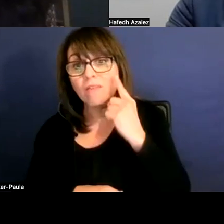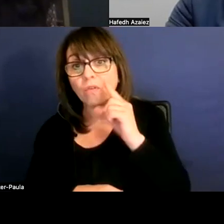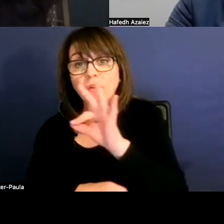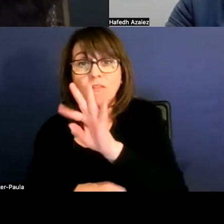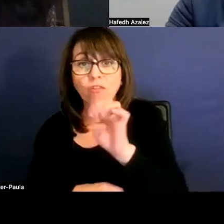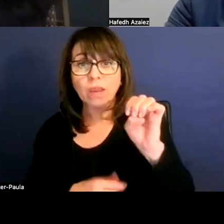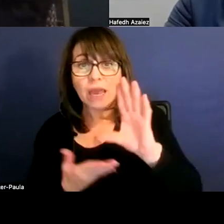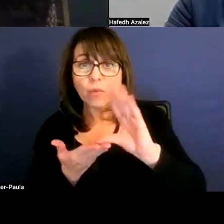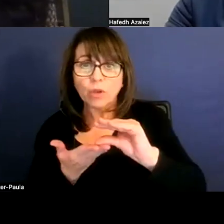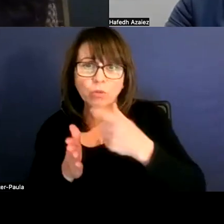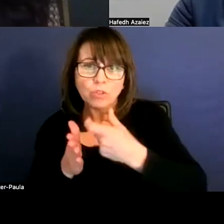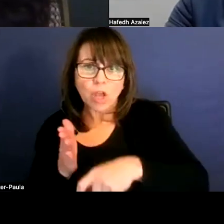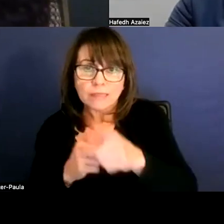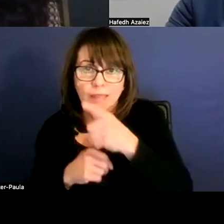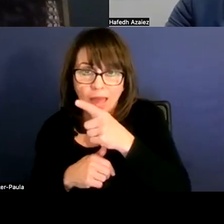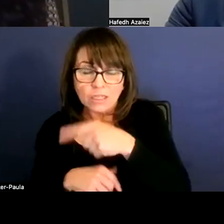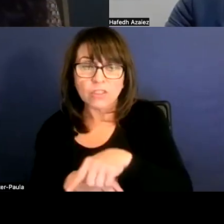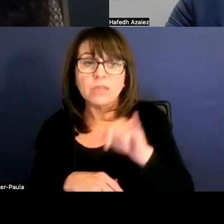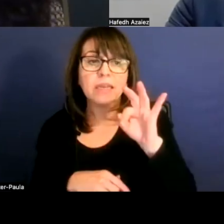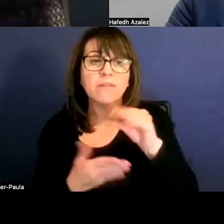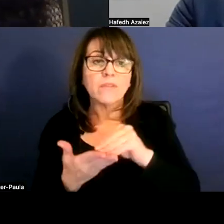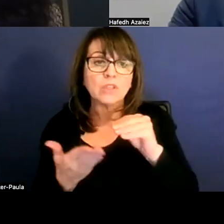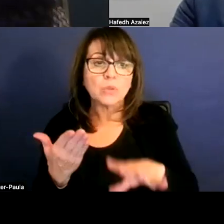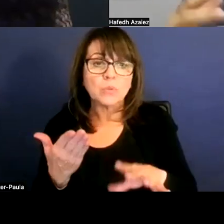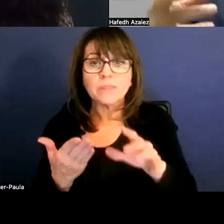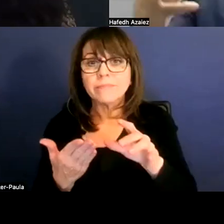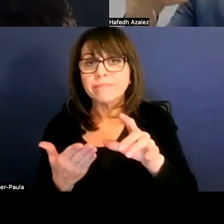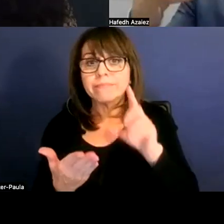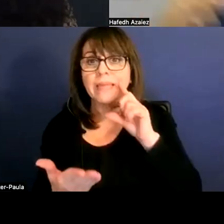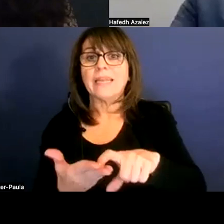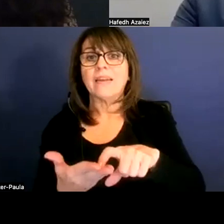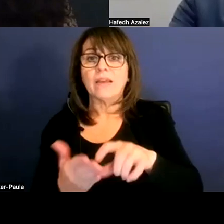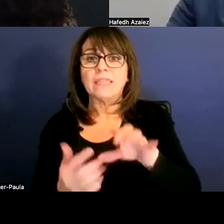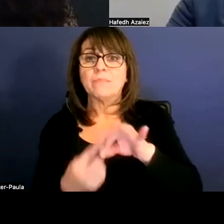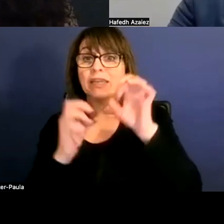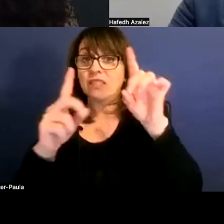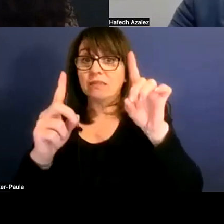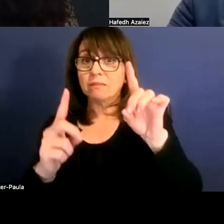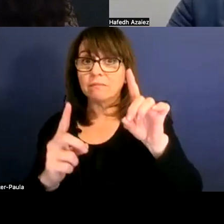If the student is identify special need, so the district gets extra money